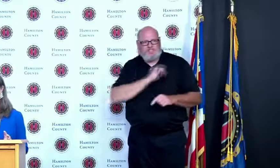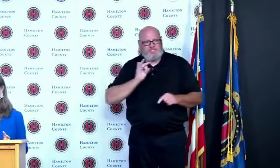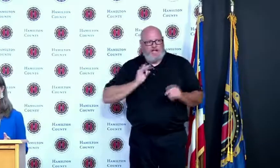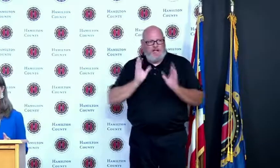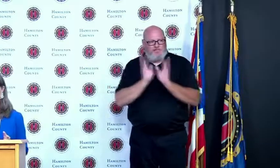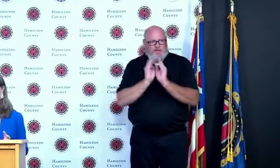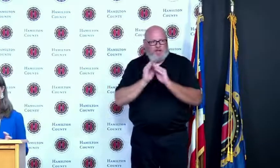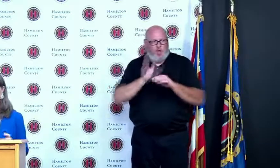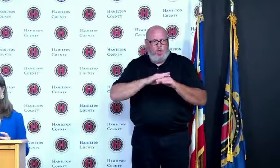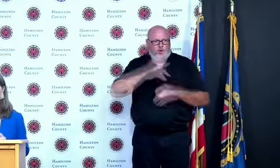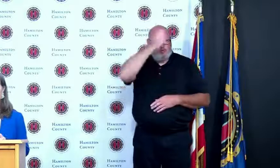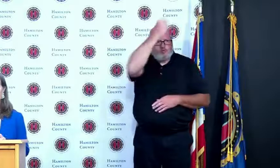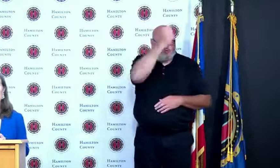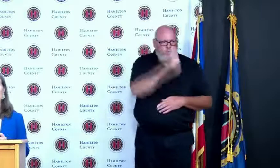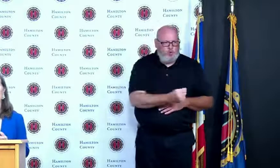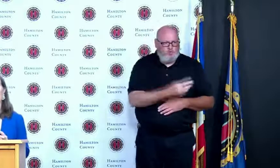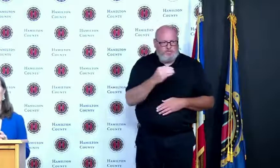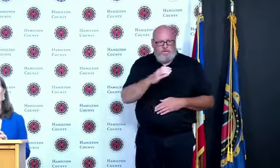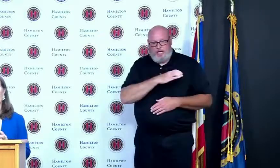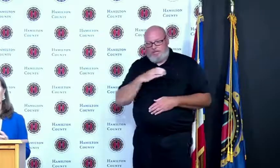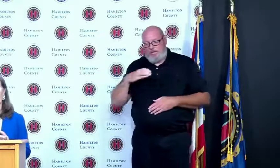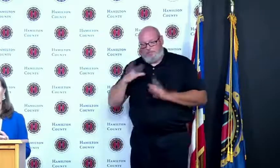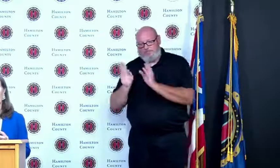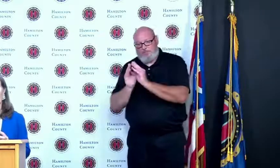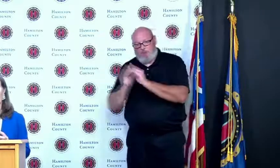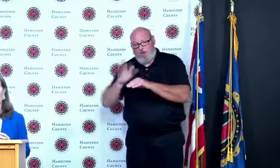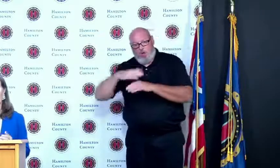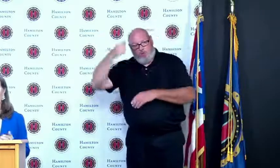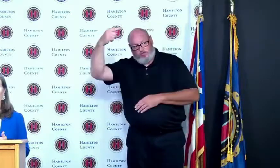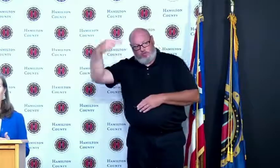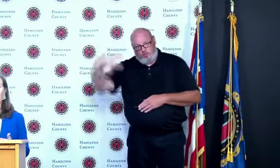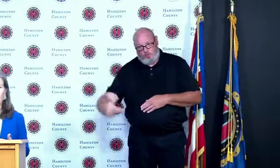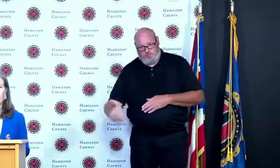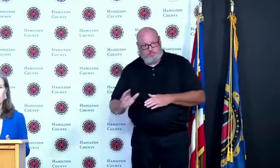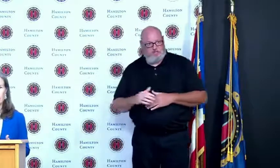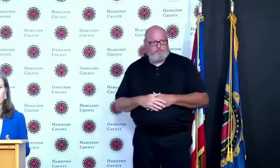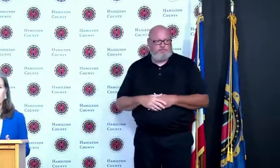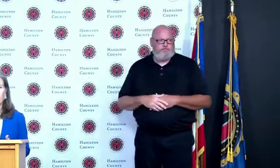have people get the information that they need even though we're not continuing to have the